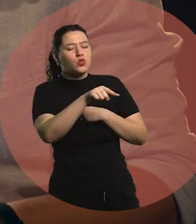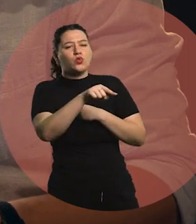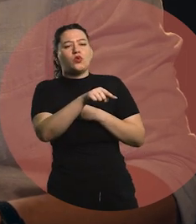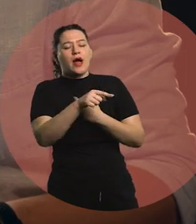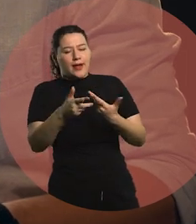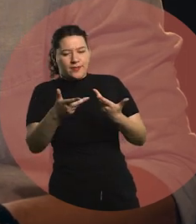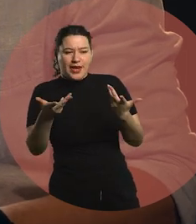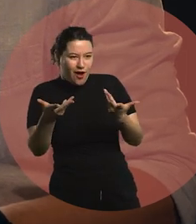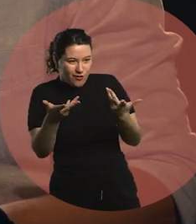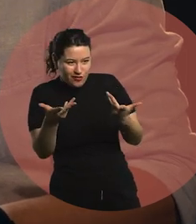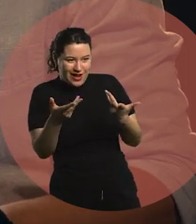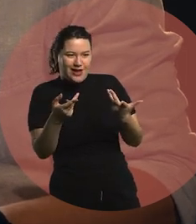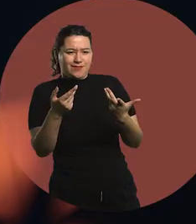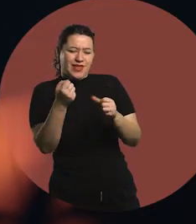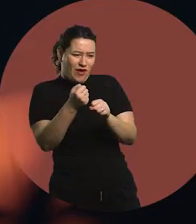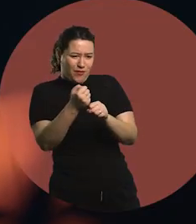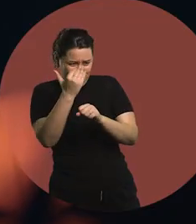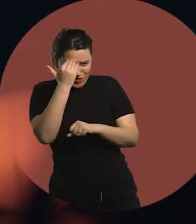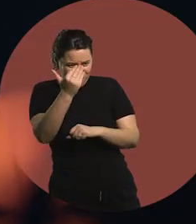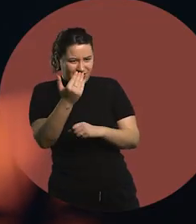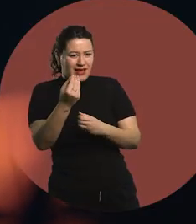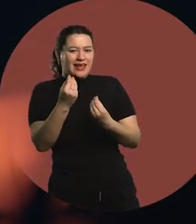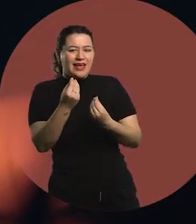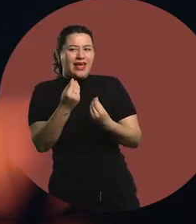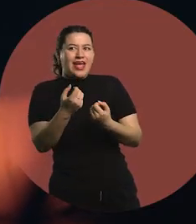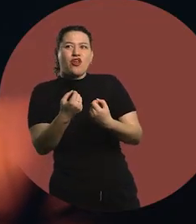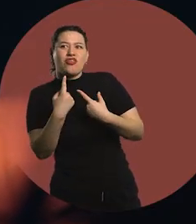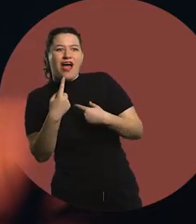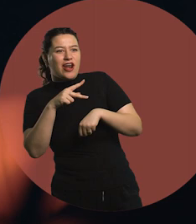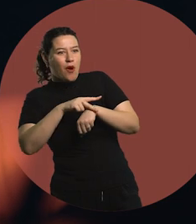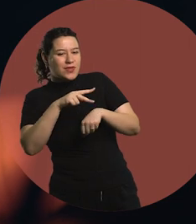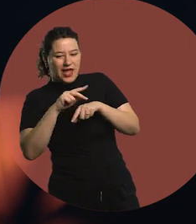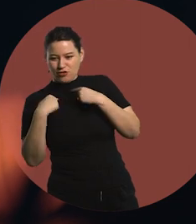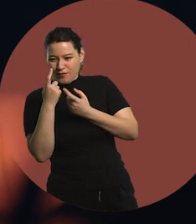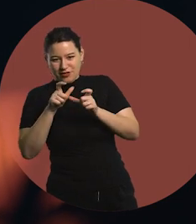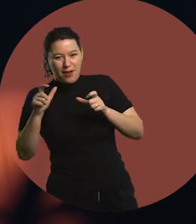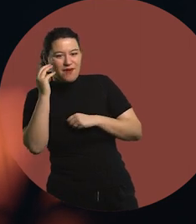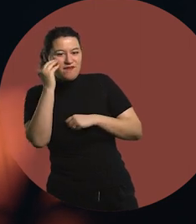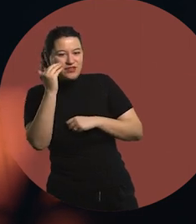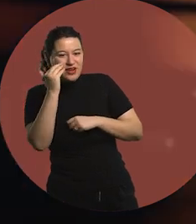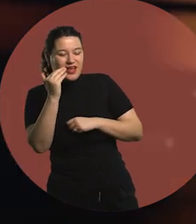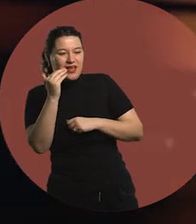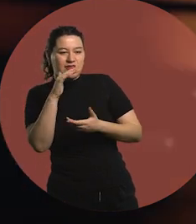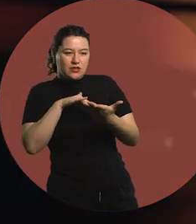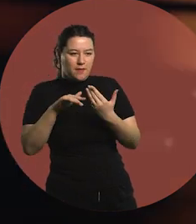as a teacher to other teachers in those cases where... first, how to identify them?